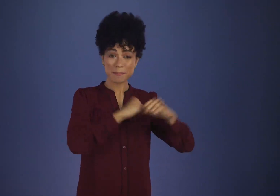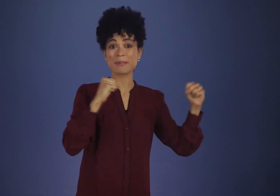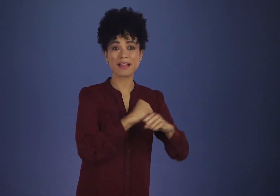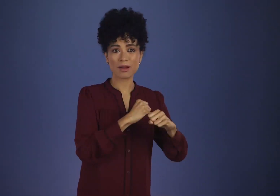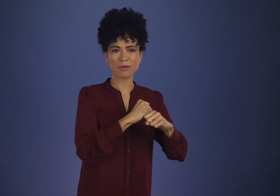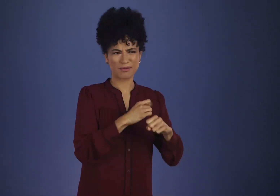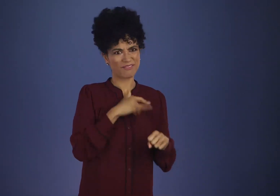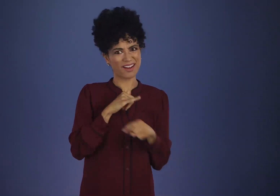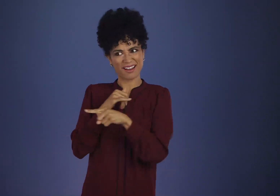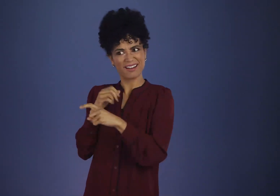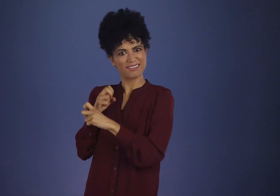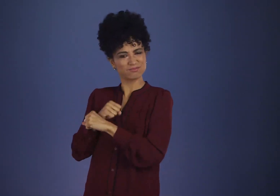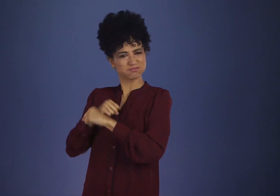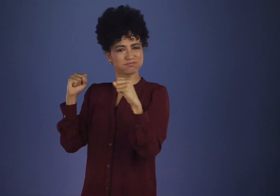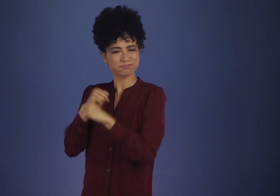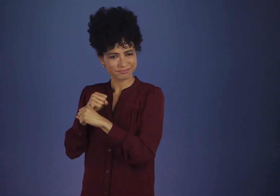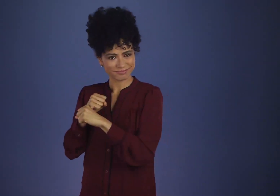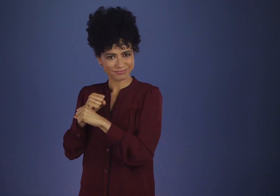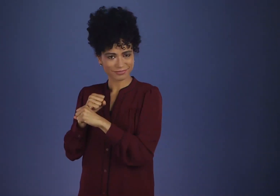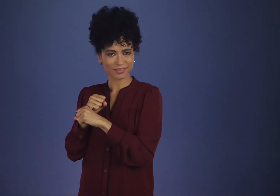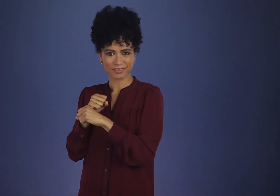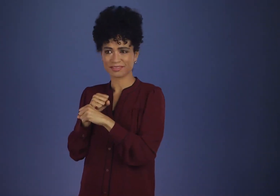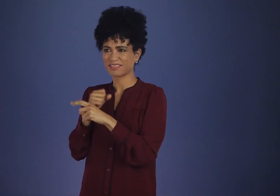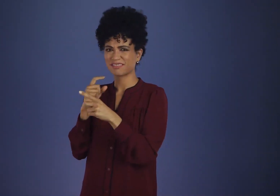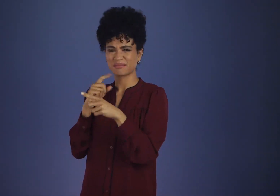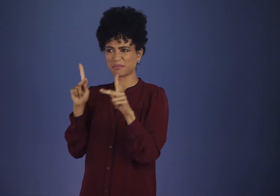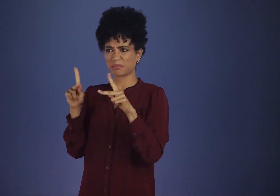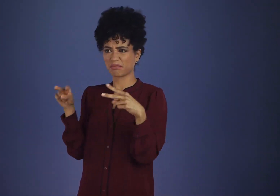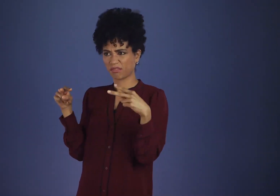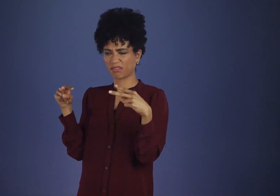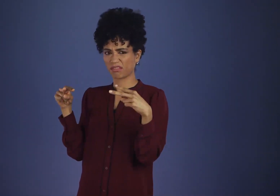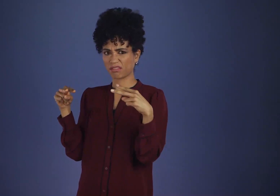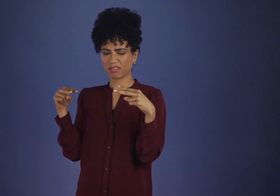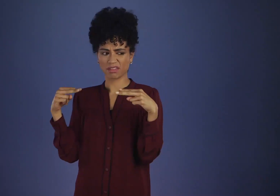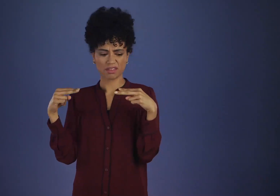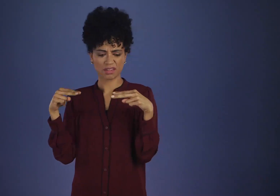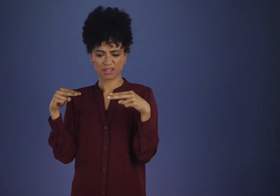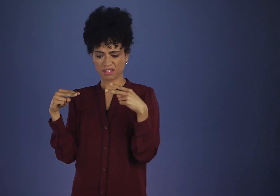something like that day the boiler burst in Wombley’s Clapboard Factory.